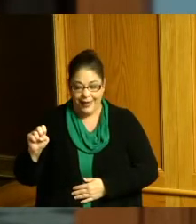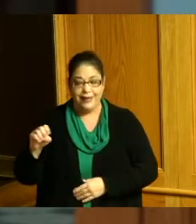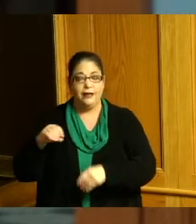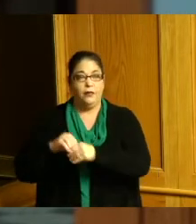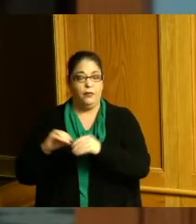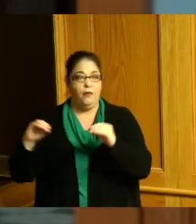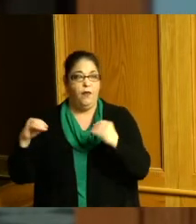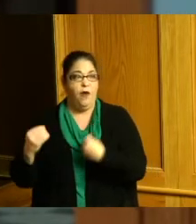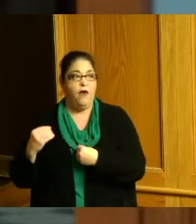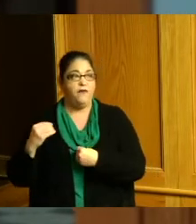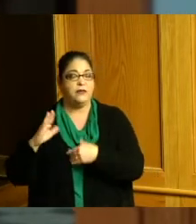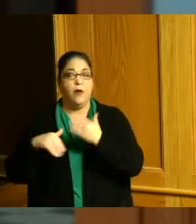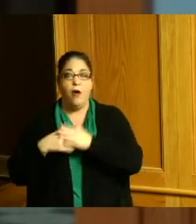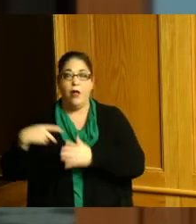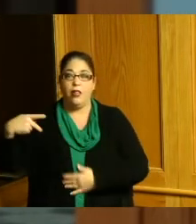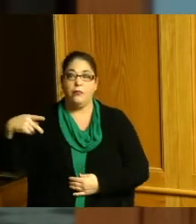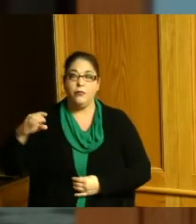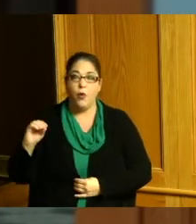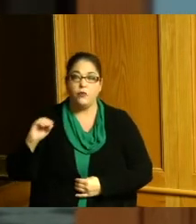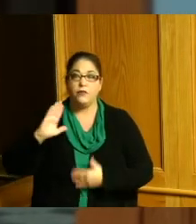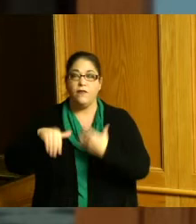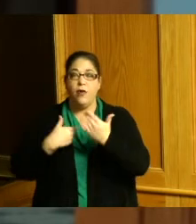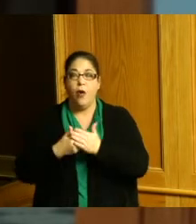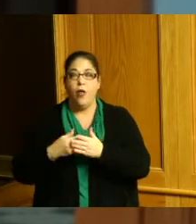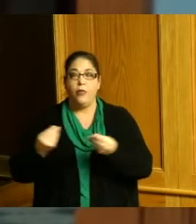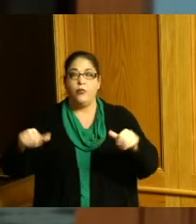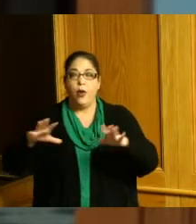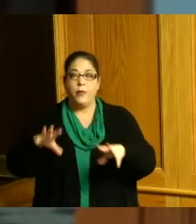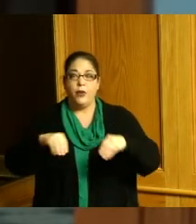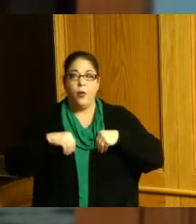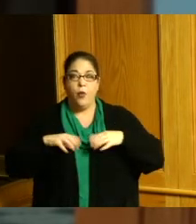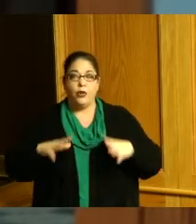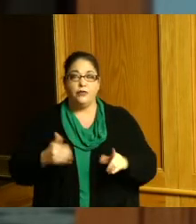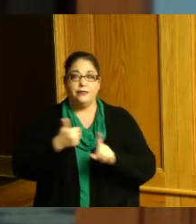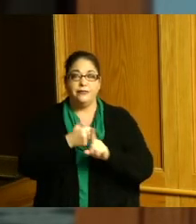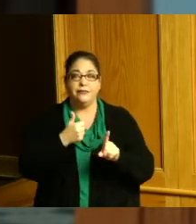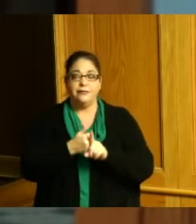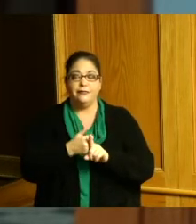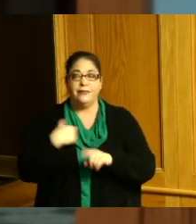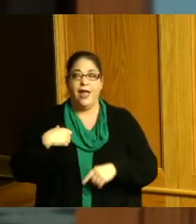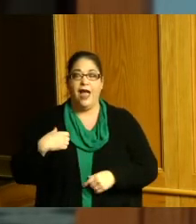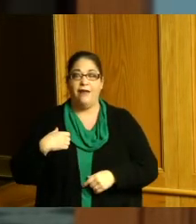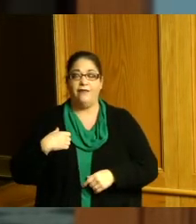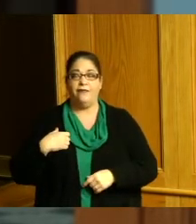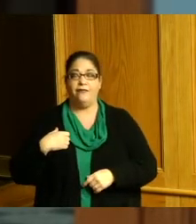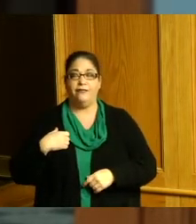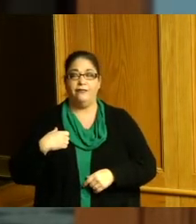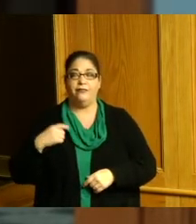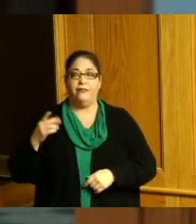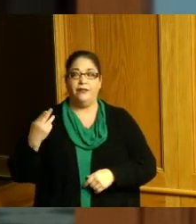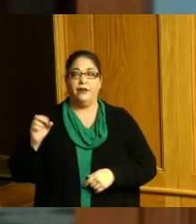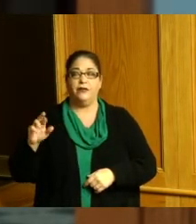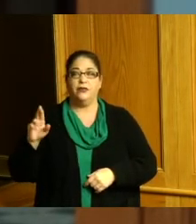all the post office and all the property owners have Hunters Run Court and would like to continue